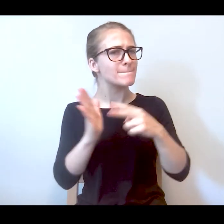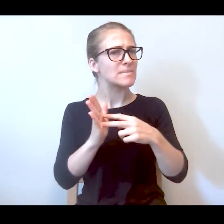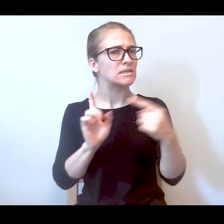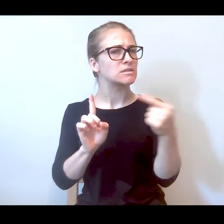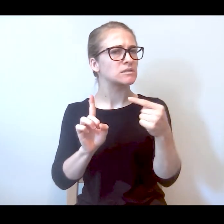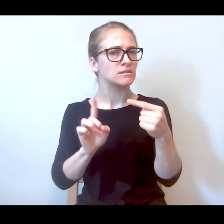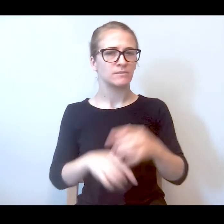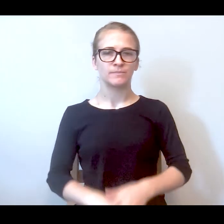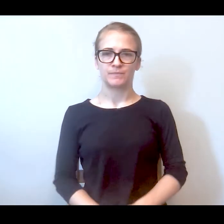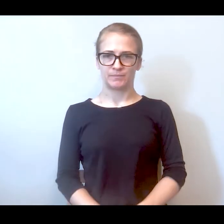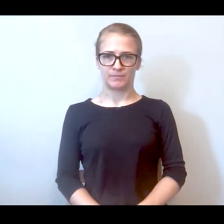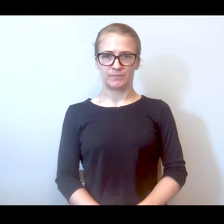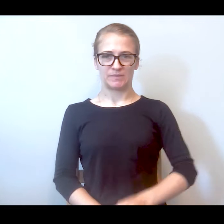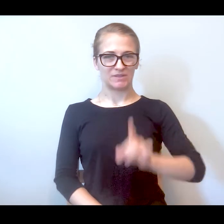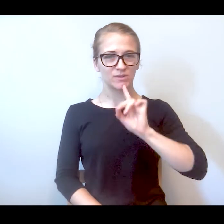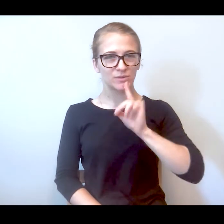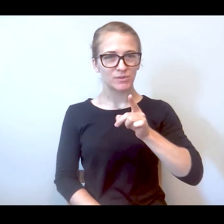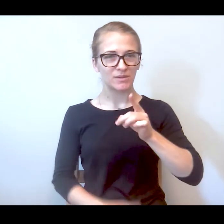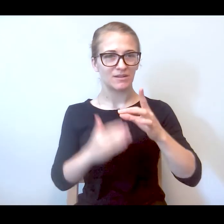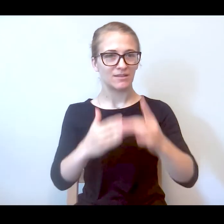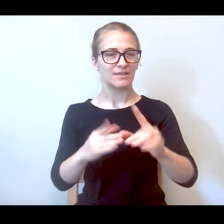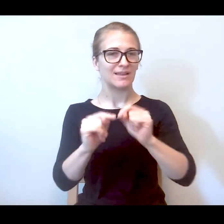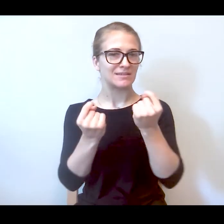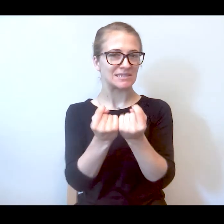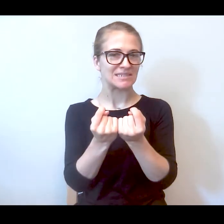Sure. The lead team is a -- is the